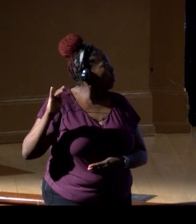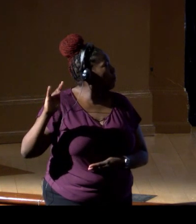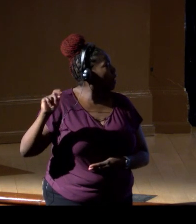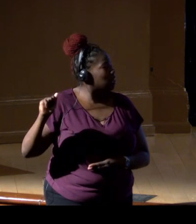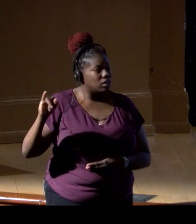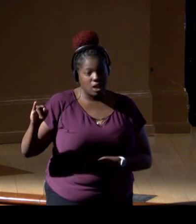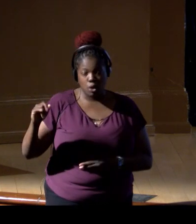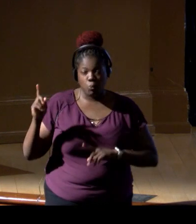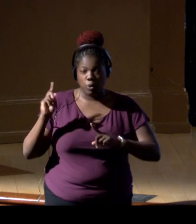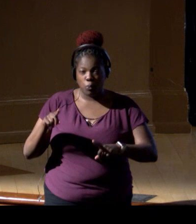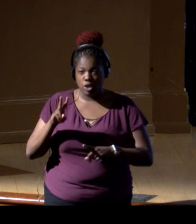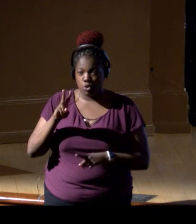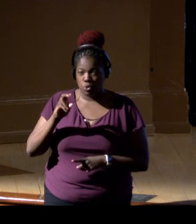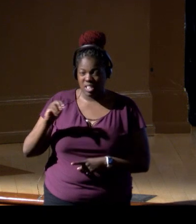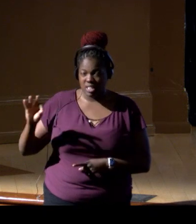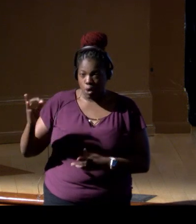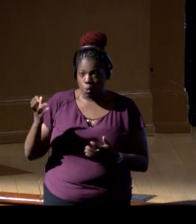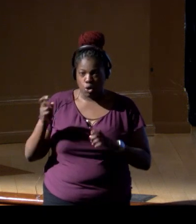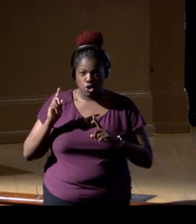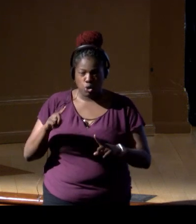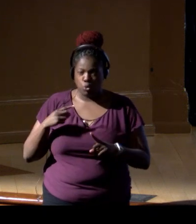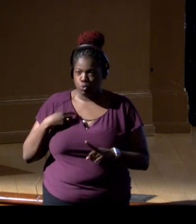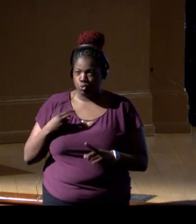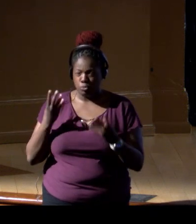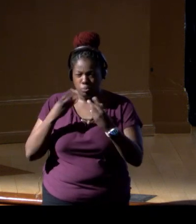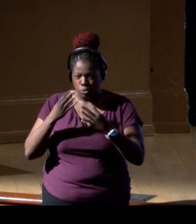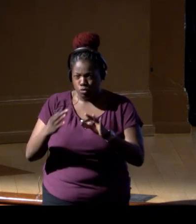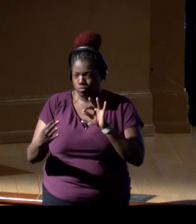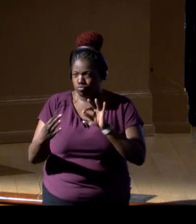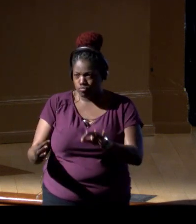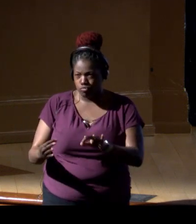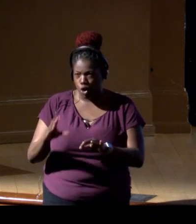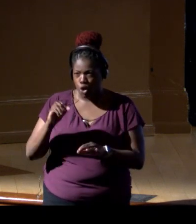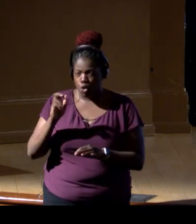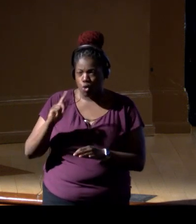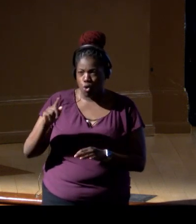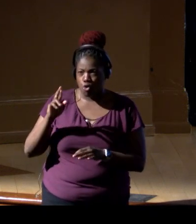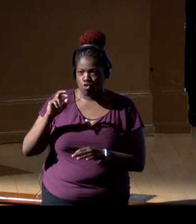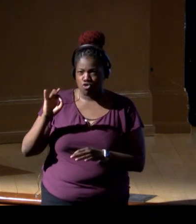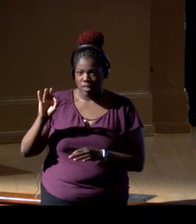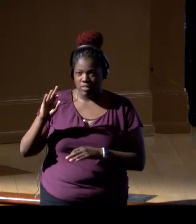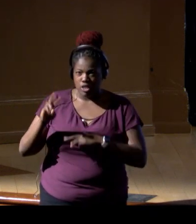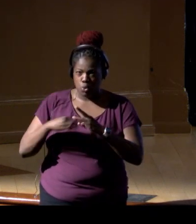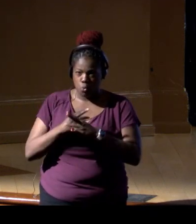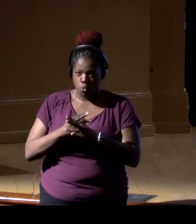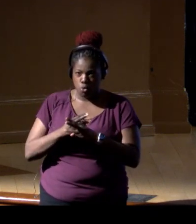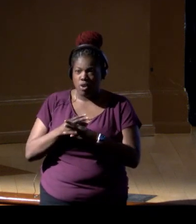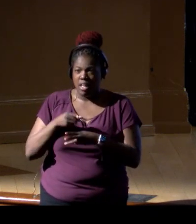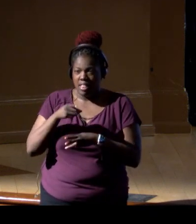We wanted to go to the most pristine coral reefs in the world. They belong to the Republic of Kiribati.